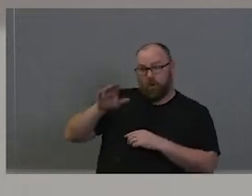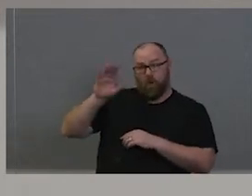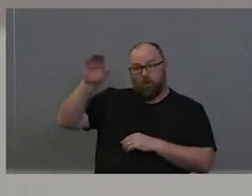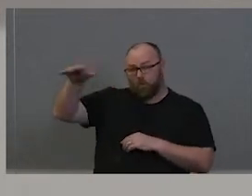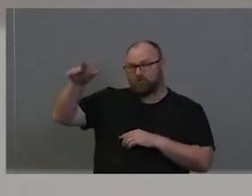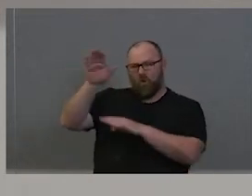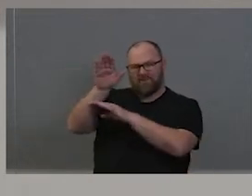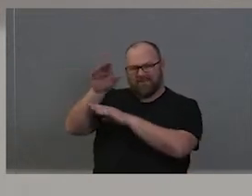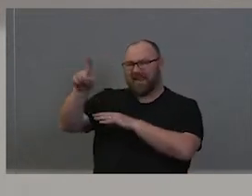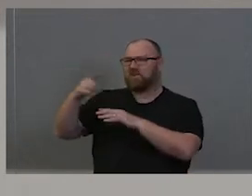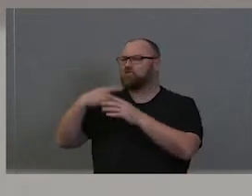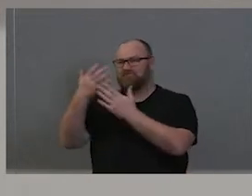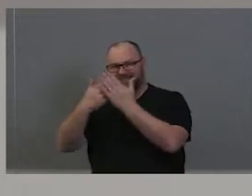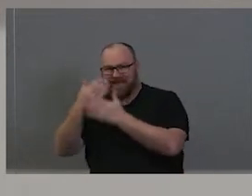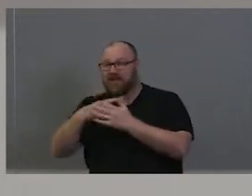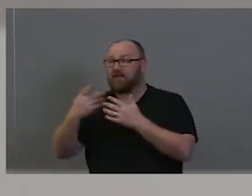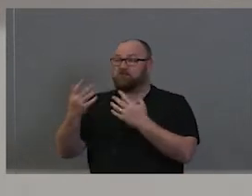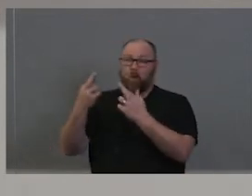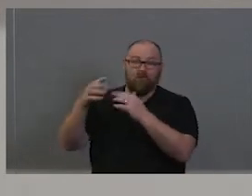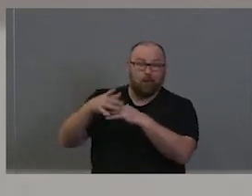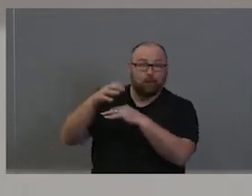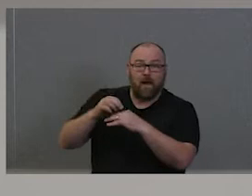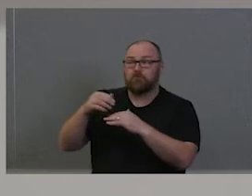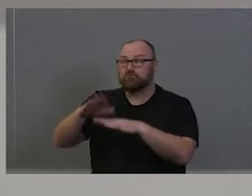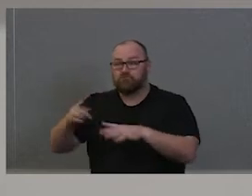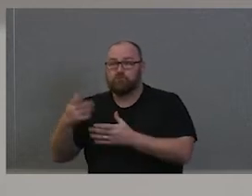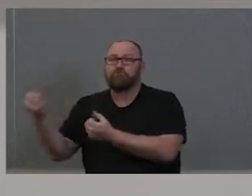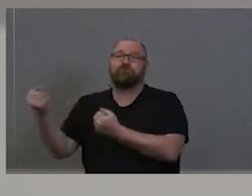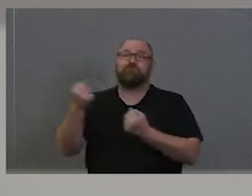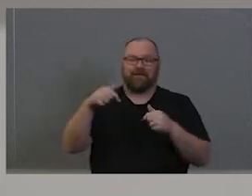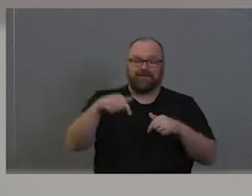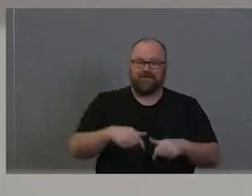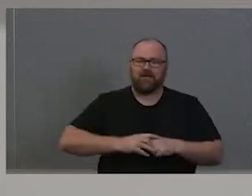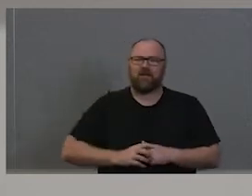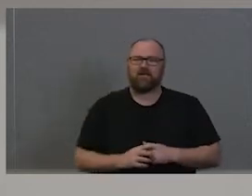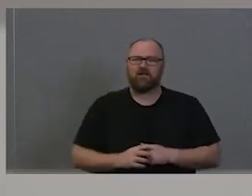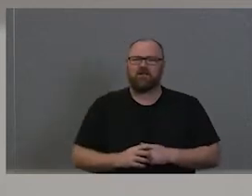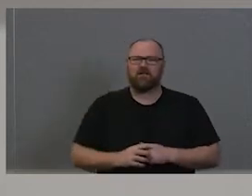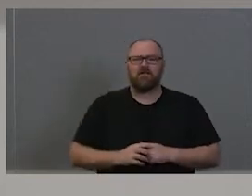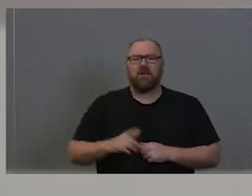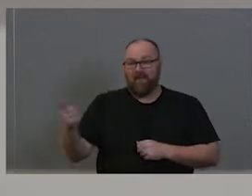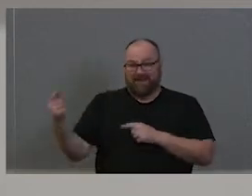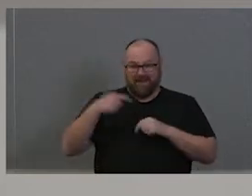the university way back in 1850s decided, no, no, no. The people of the colony decided no, no. No, we didn't want